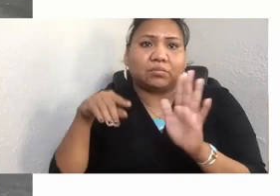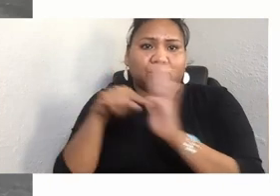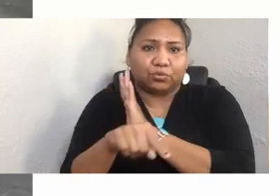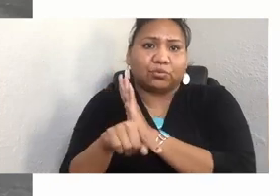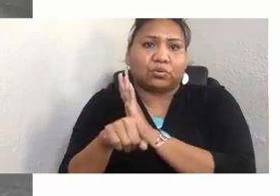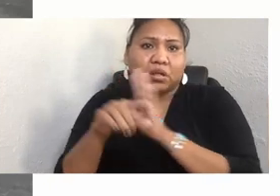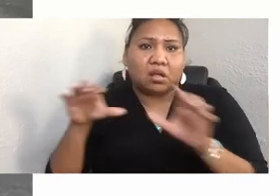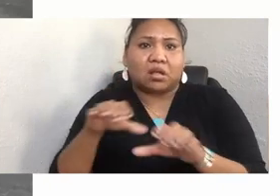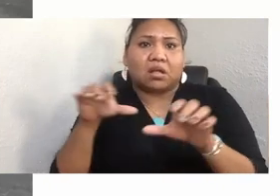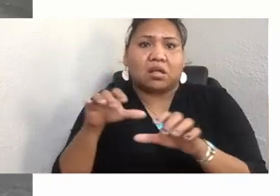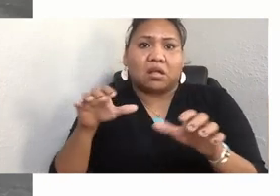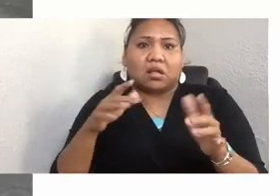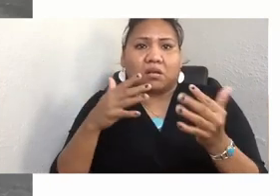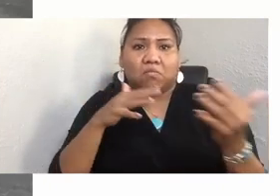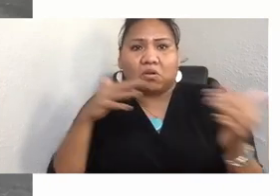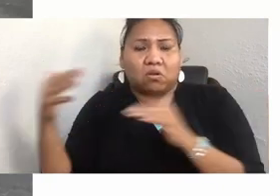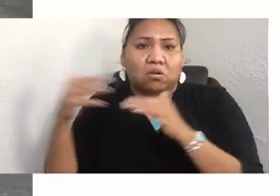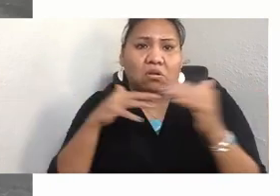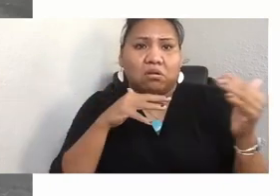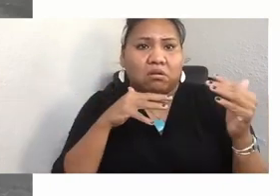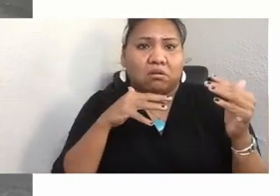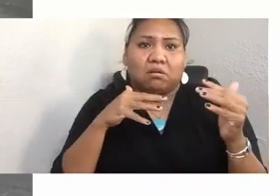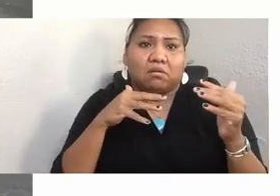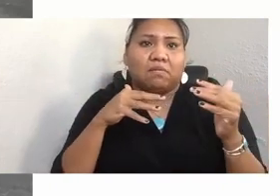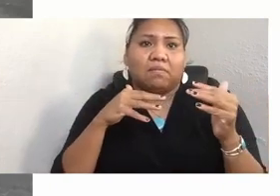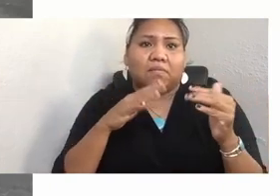And he spoke poignantly of what he faced going forward.